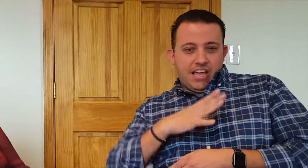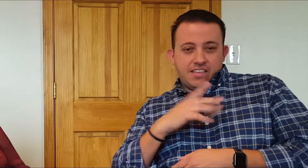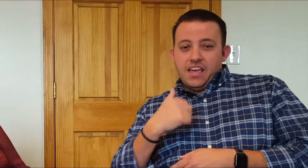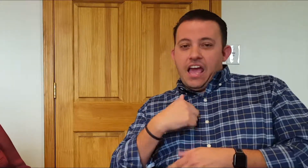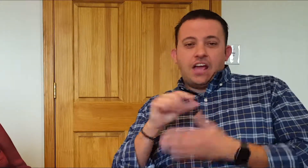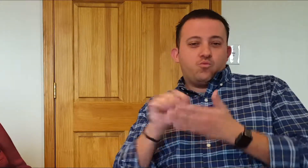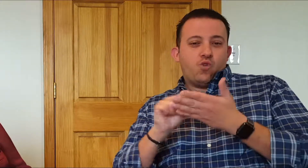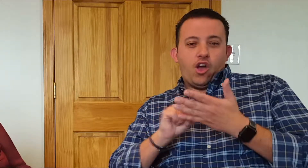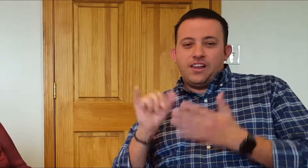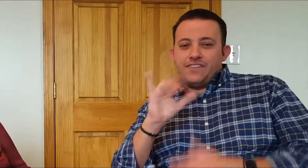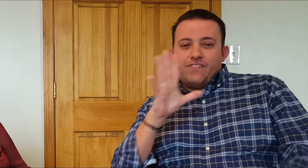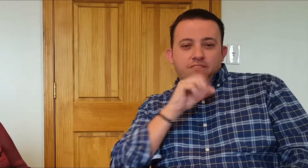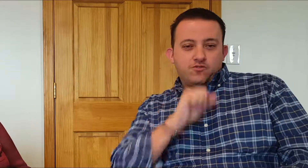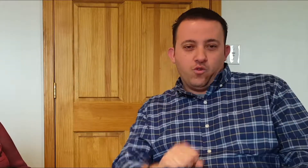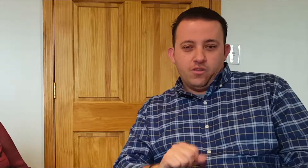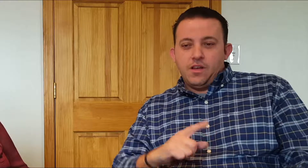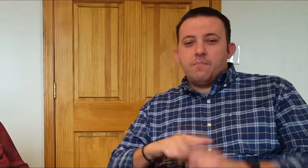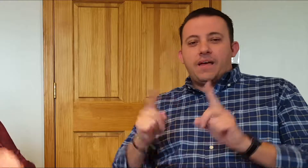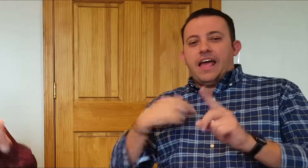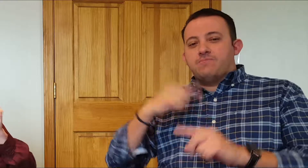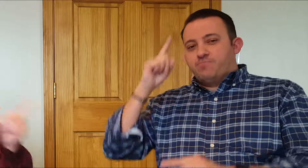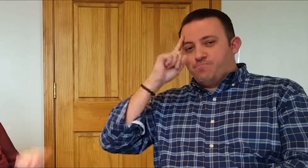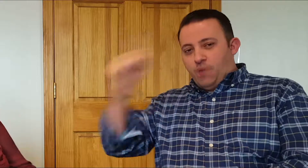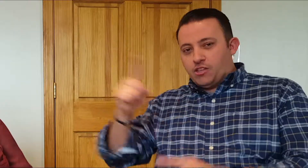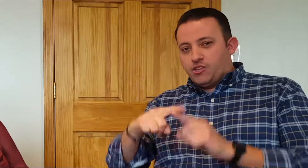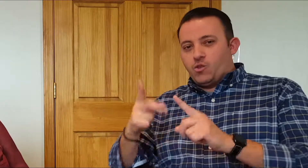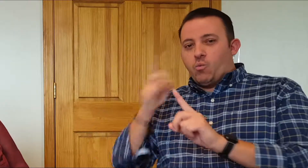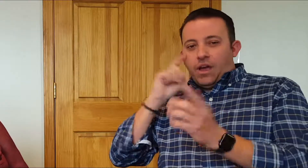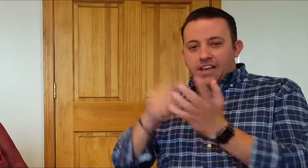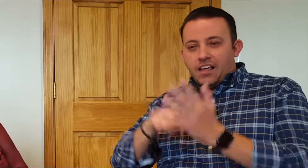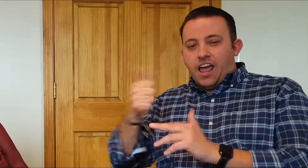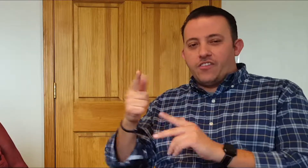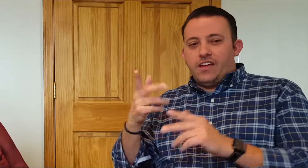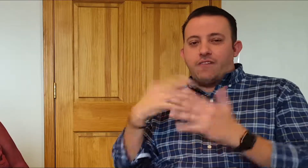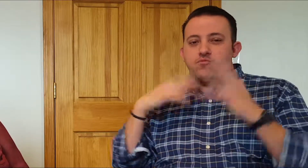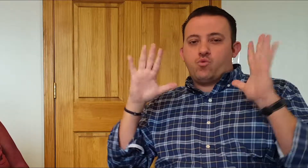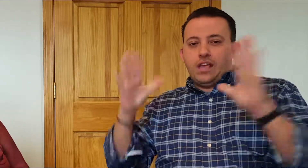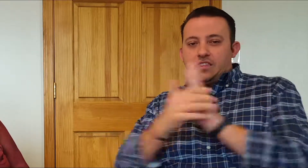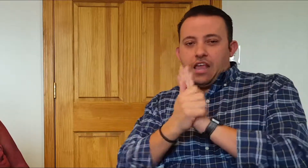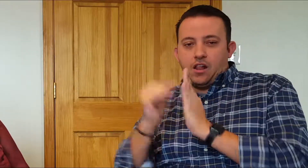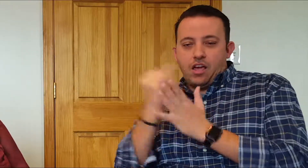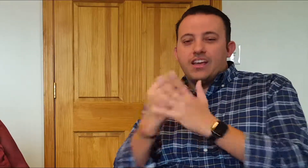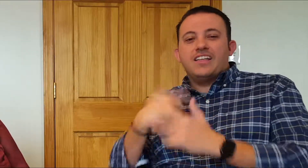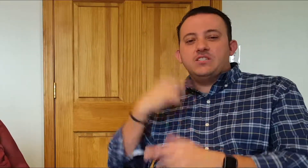I've been drawing since I was 5 years old, but I'm smart enough to recognize great artistic ability when I see it.